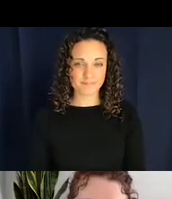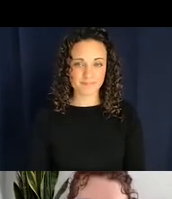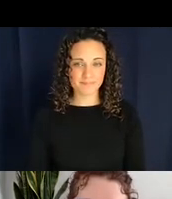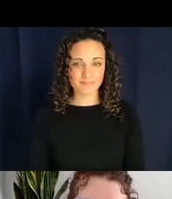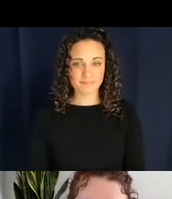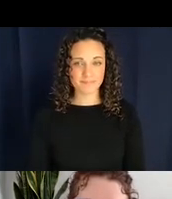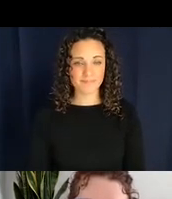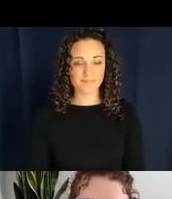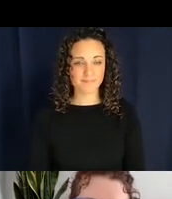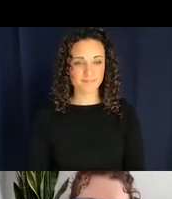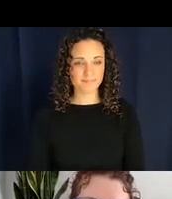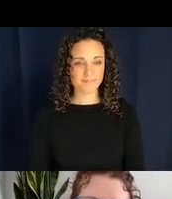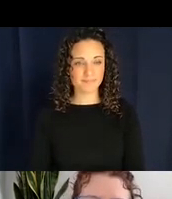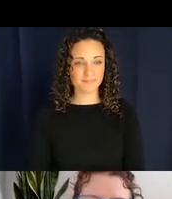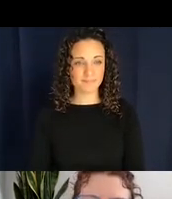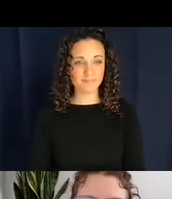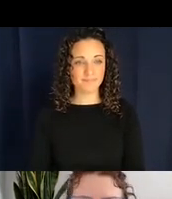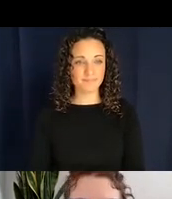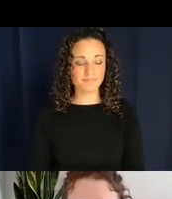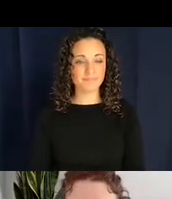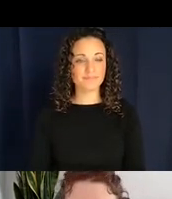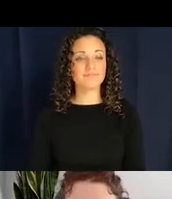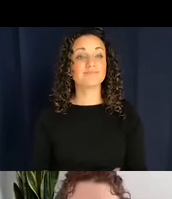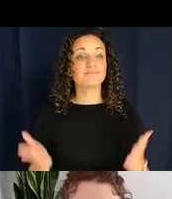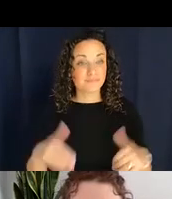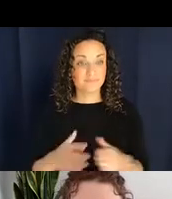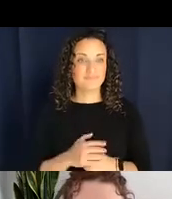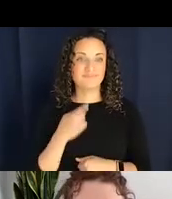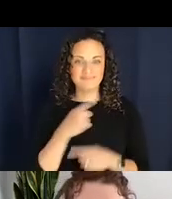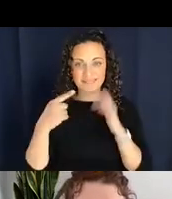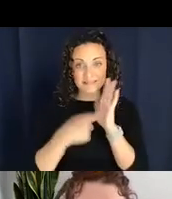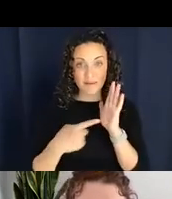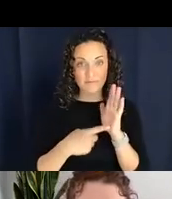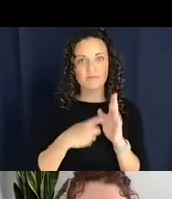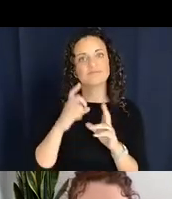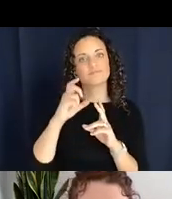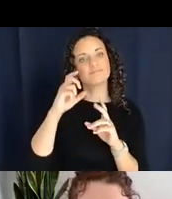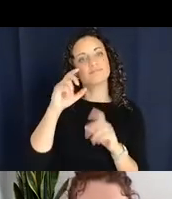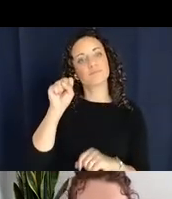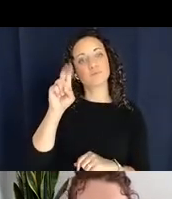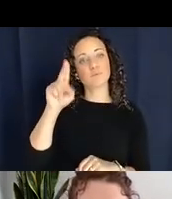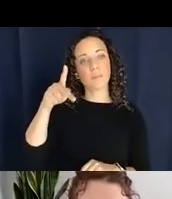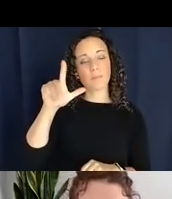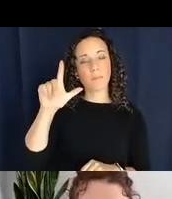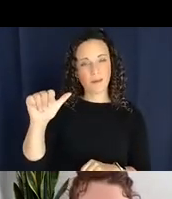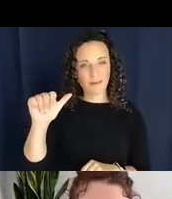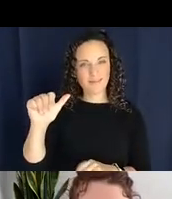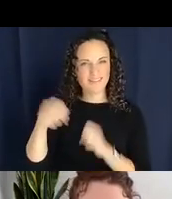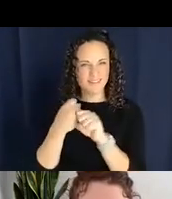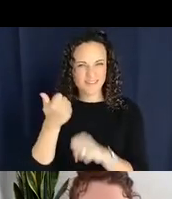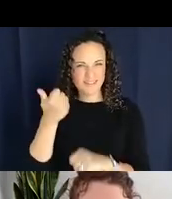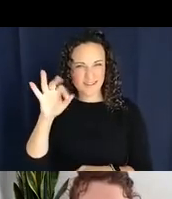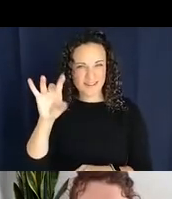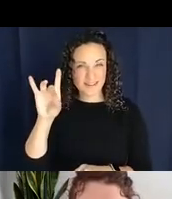Okay, so here's an example from Supalla's 1986 paper, where he has a five-part classification